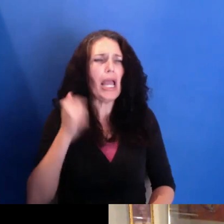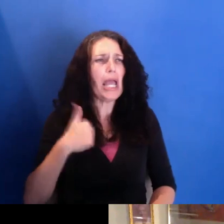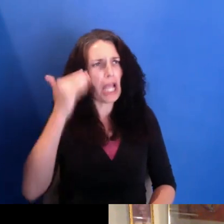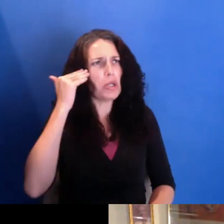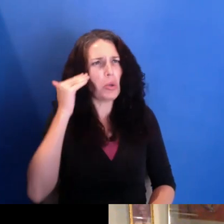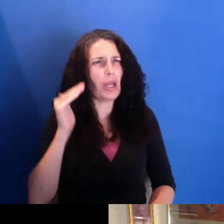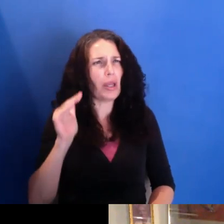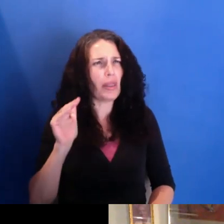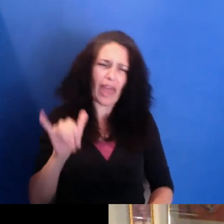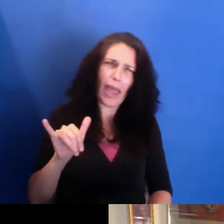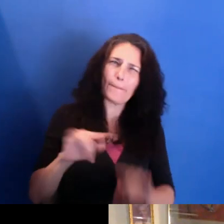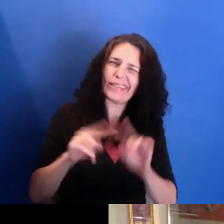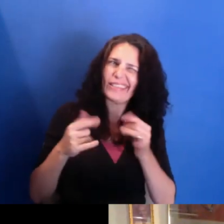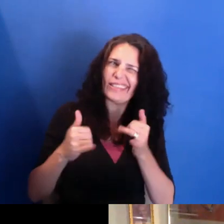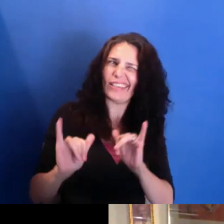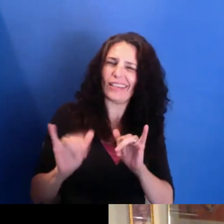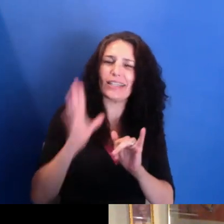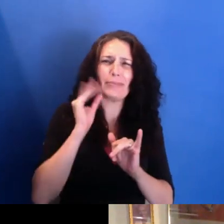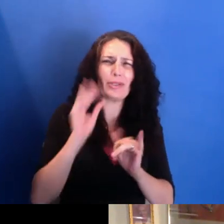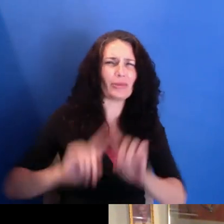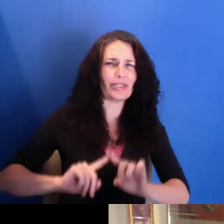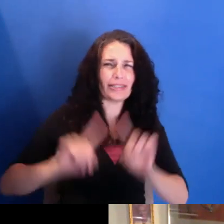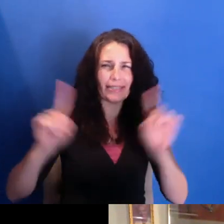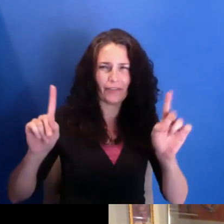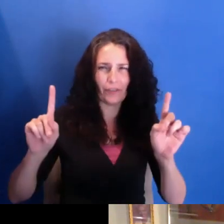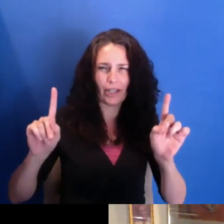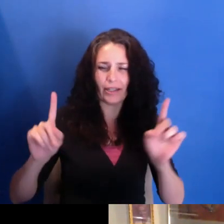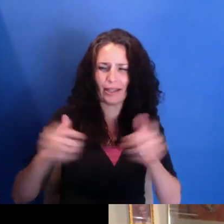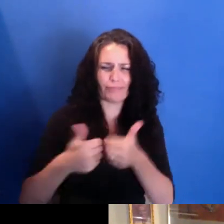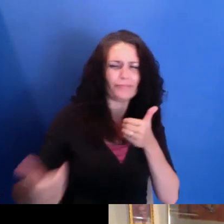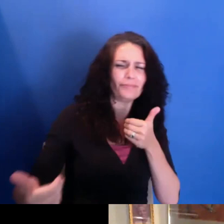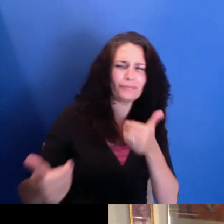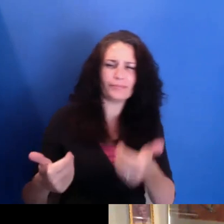I was experiencing. And I think after spending some time in grad school